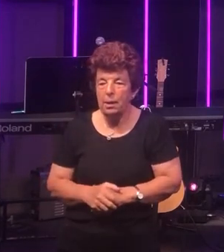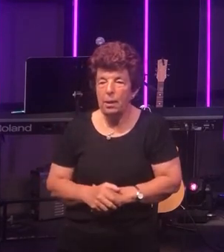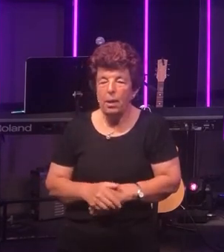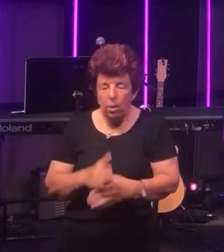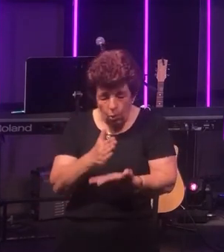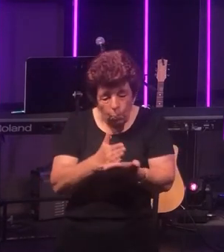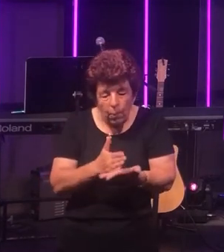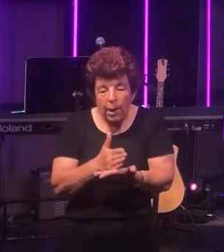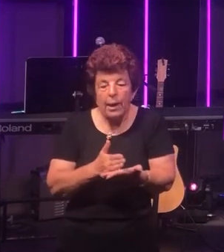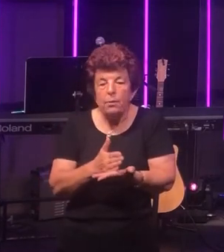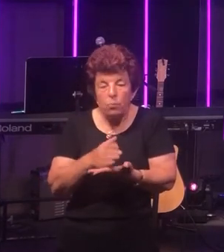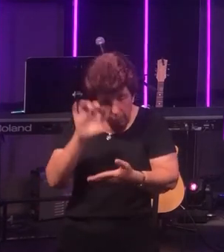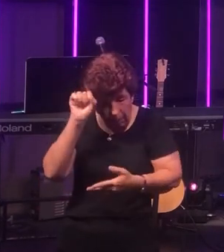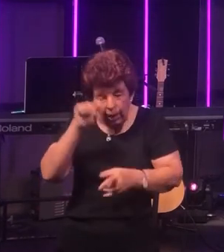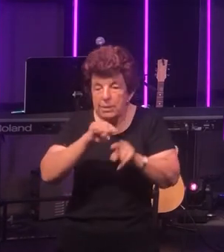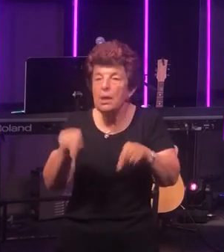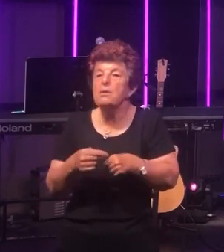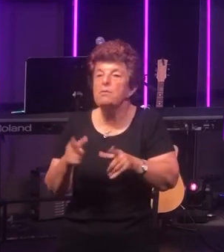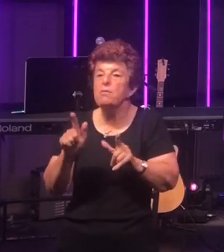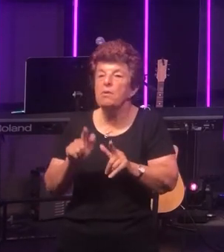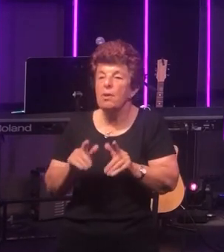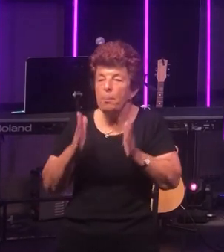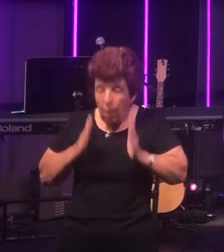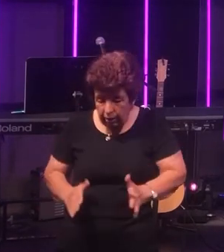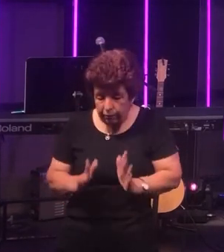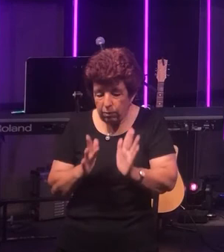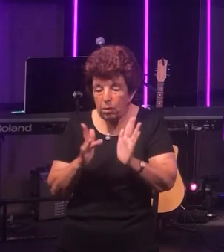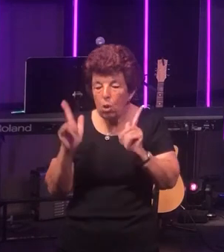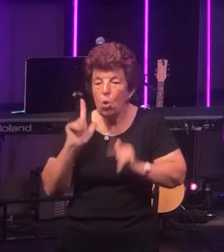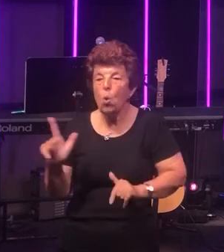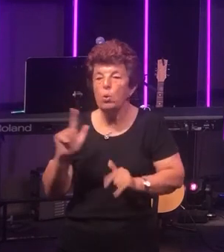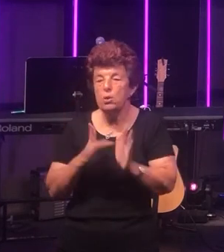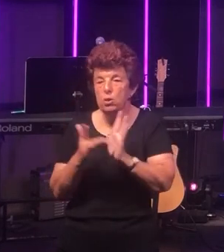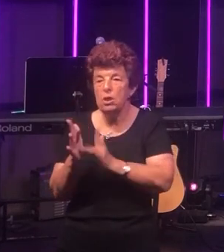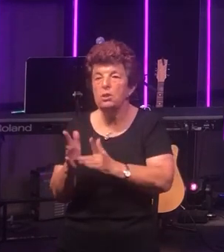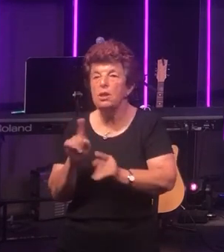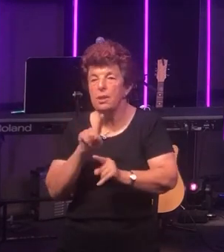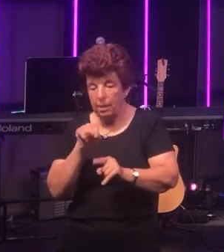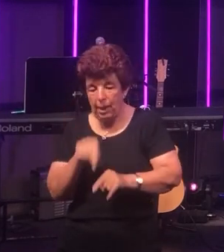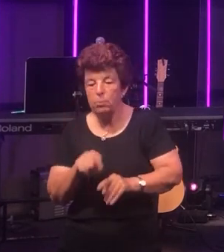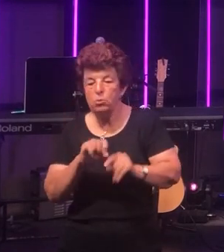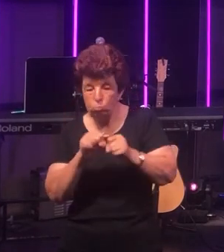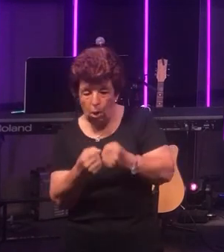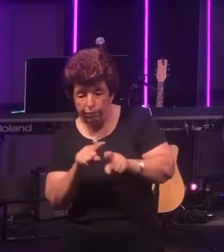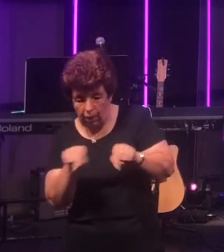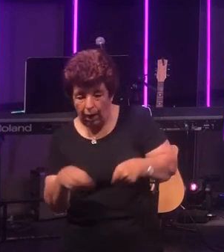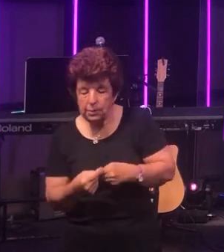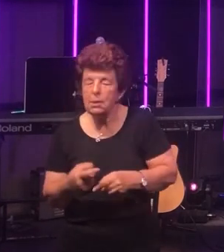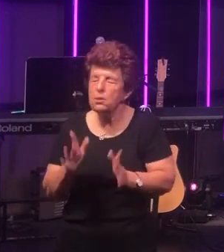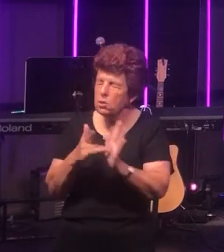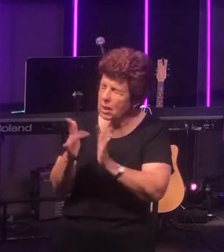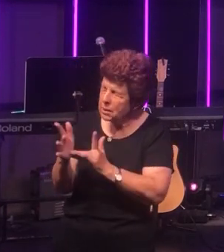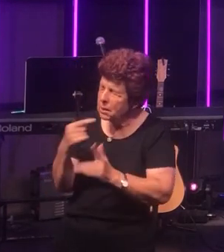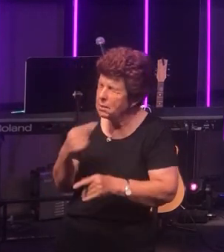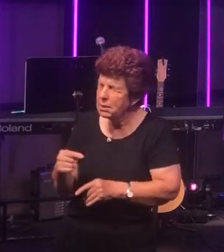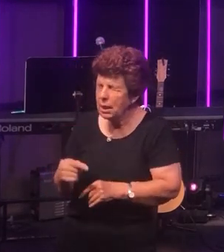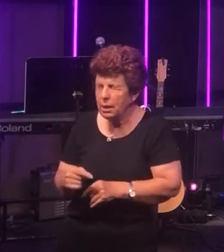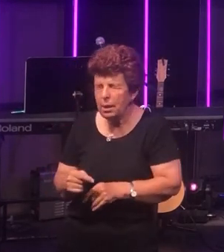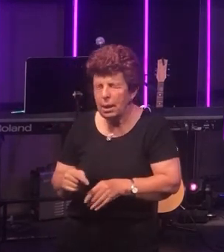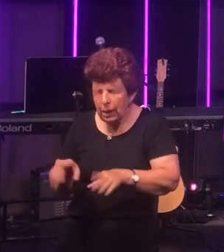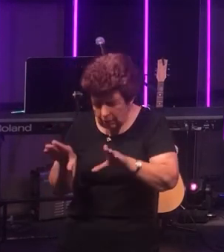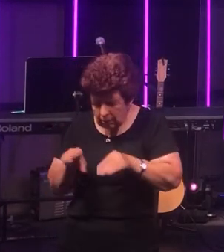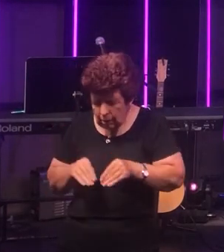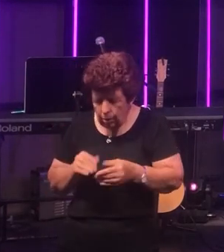of the body of the Lord Jesus which was broken for us! Jesus said as he took the bread